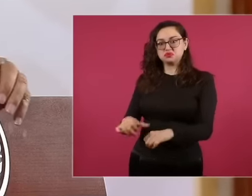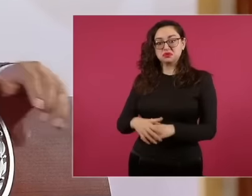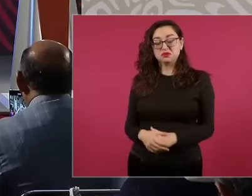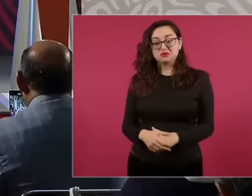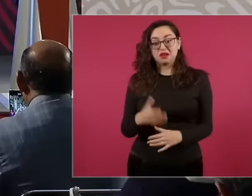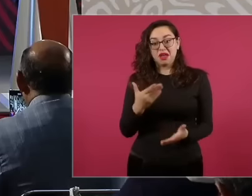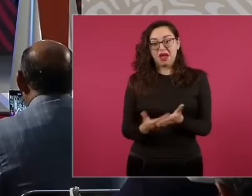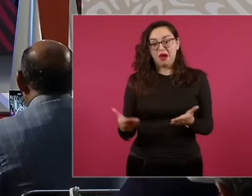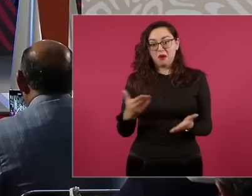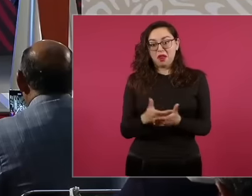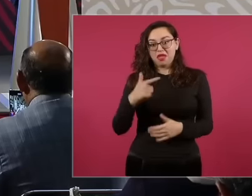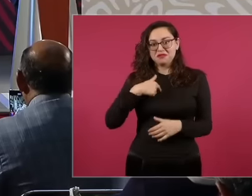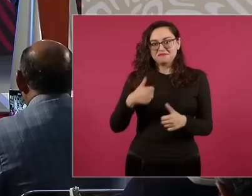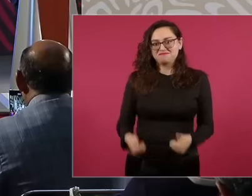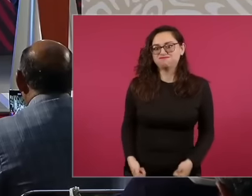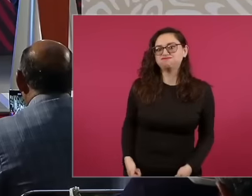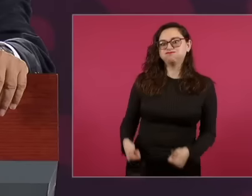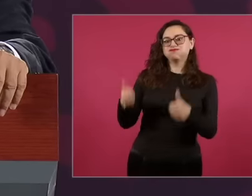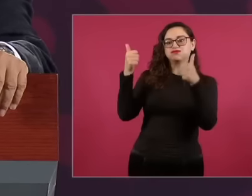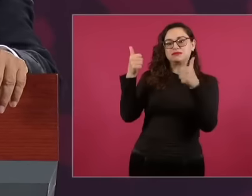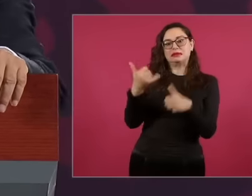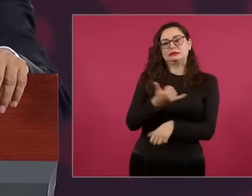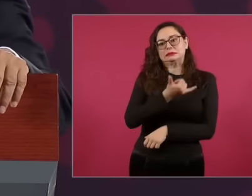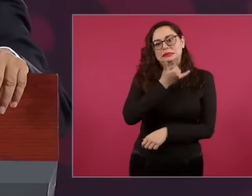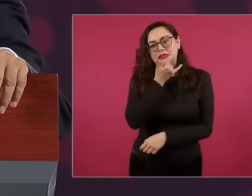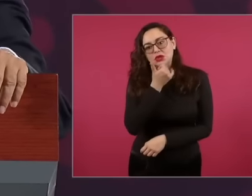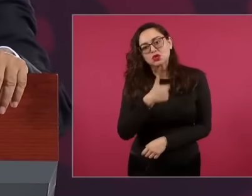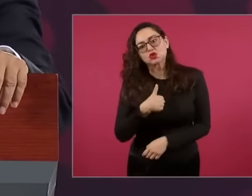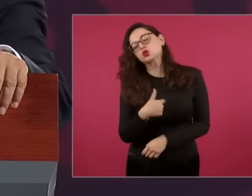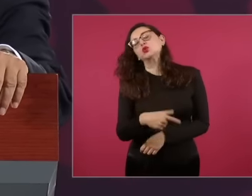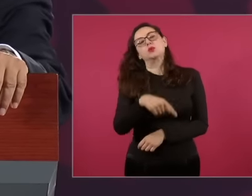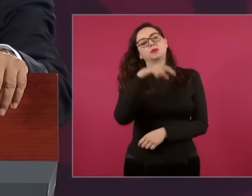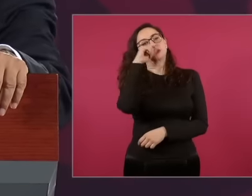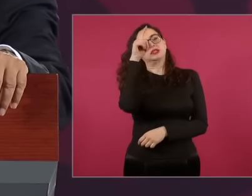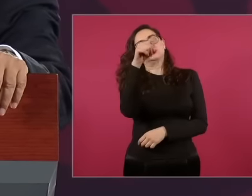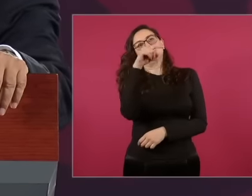I wanted to come to Not to brag, but you worked a lot on those